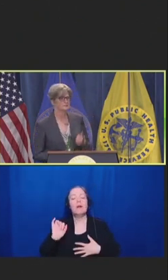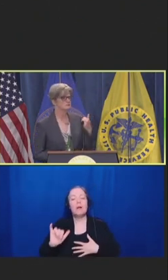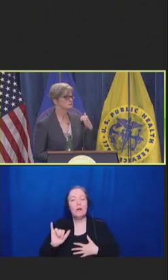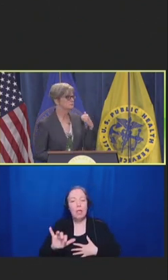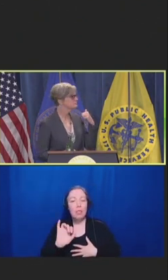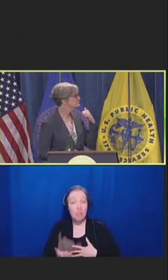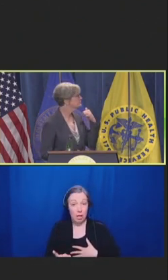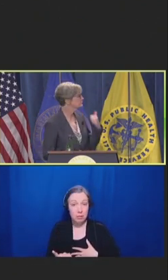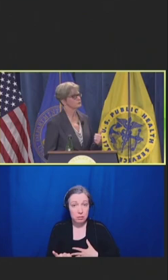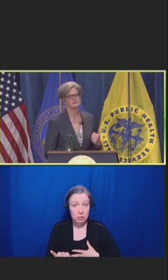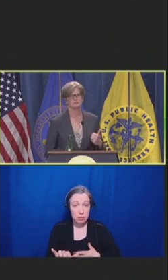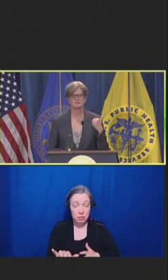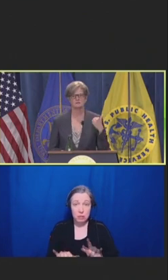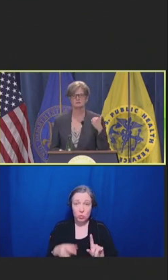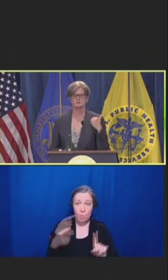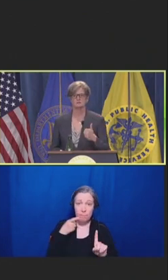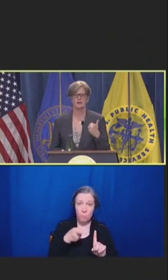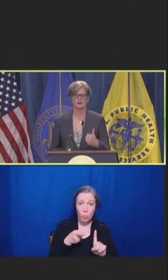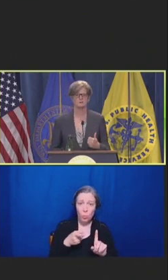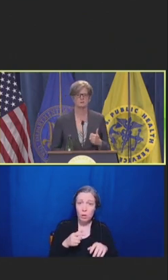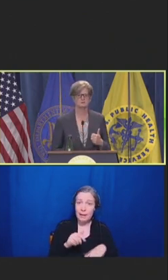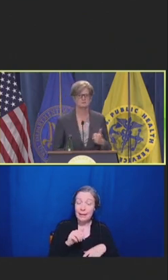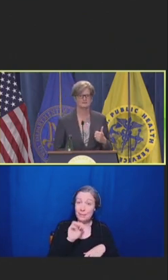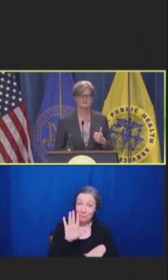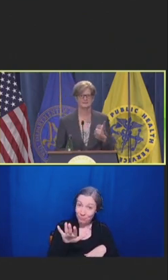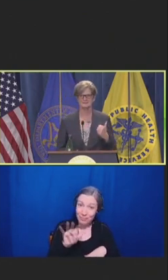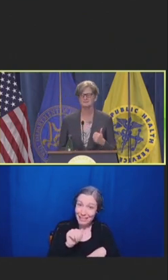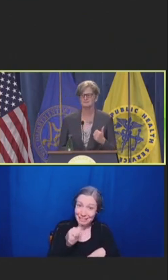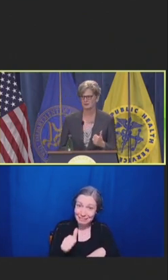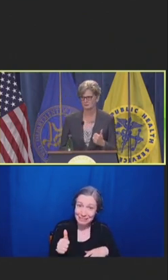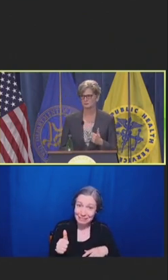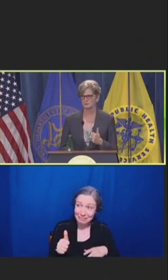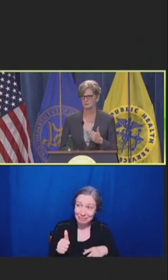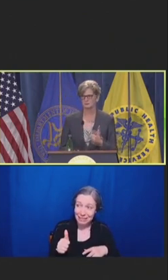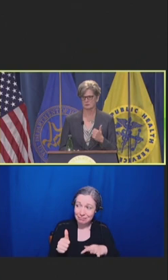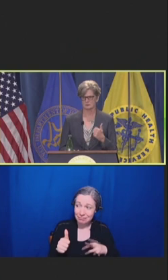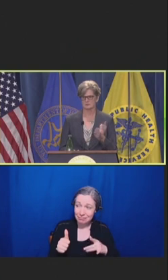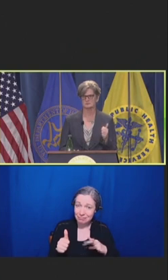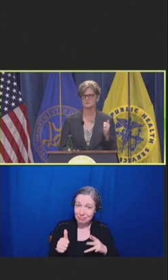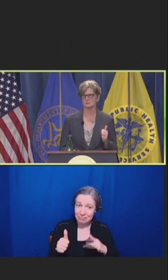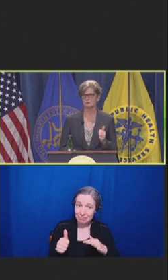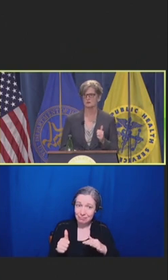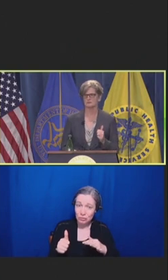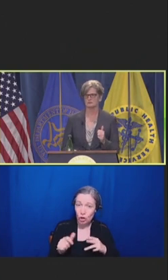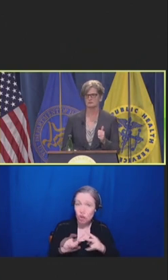And just to put a point on it, this didn't happen, didn't start before. It didn't start with COVID.